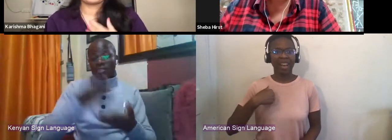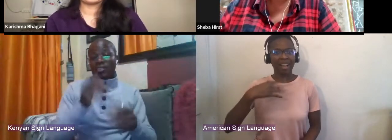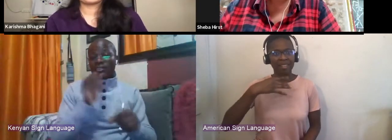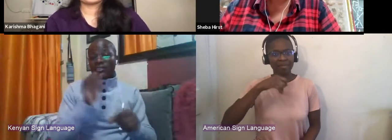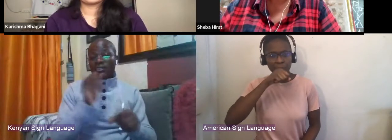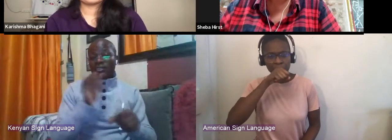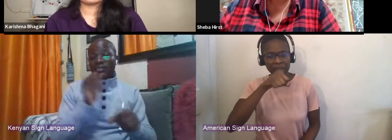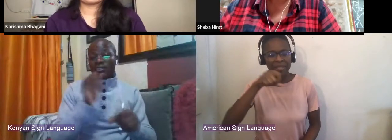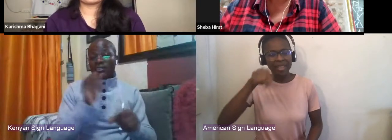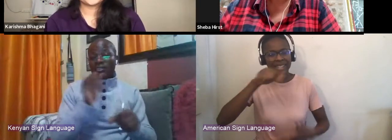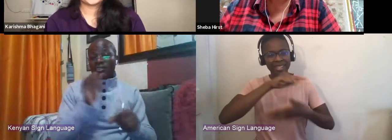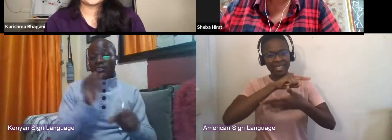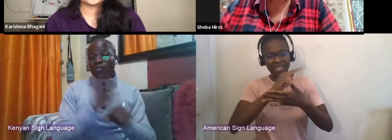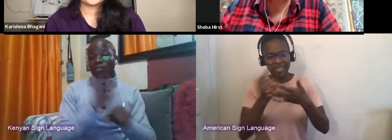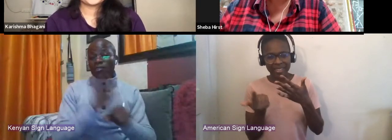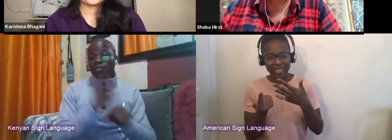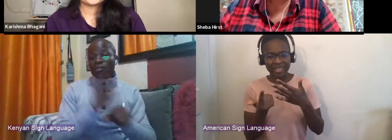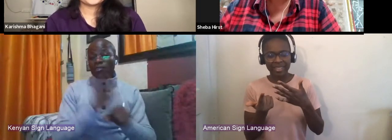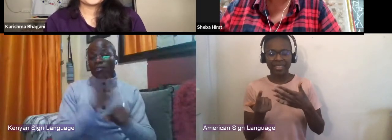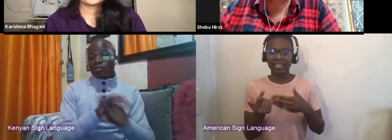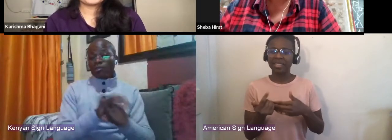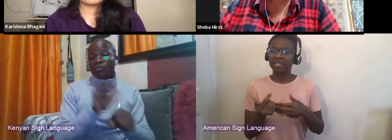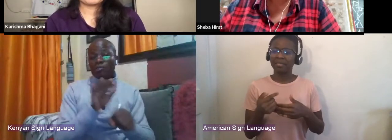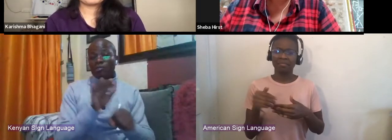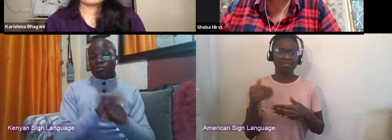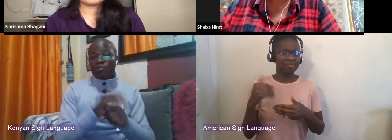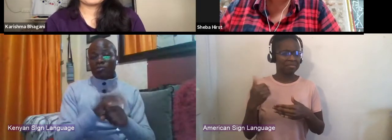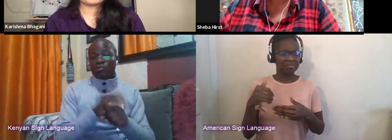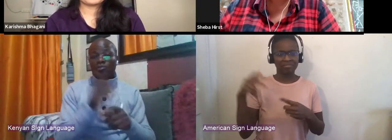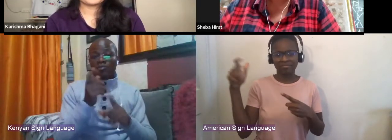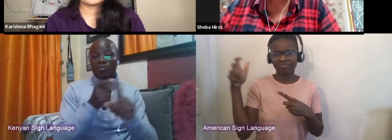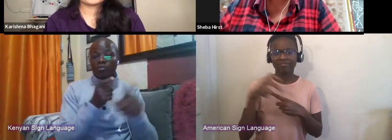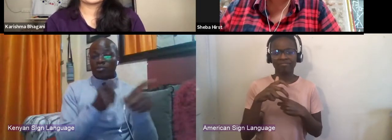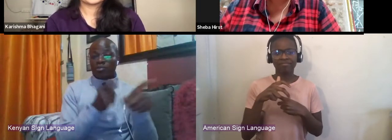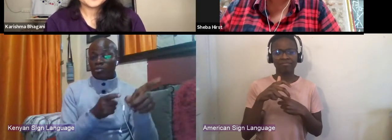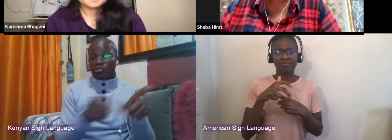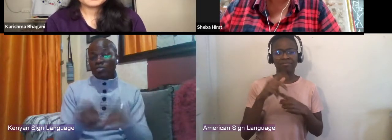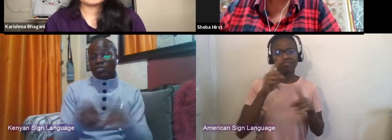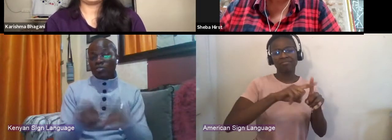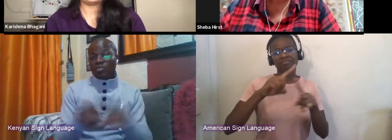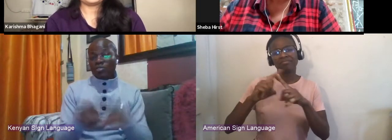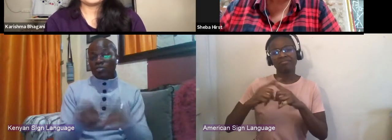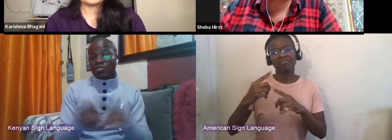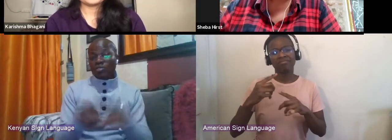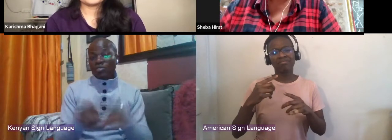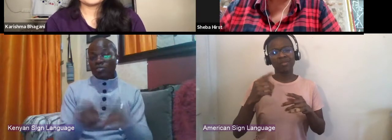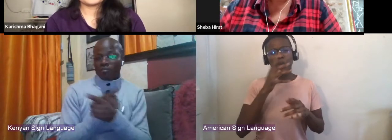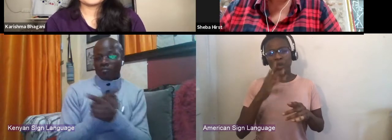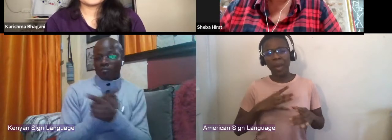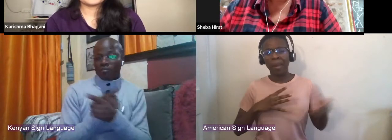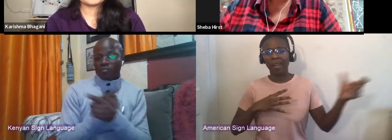I think it was a brilliant thing to have done to bring all these voices online. I learned a great deal